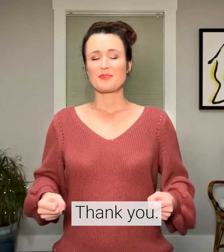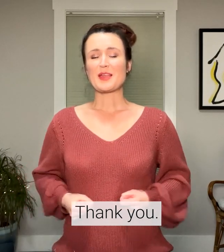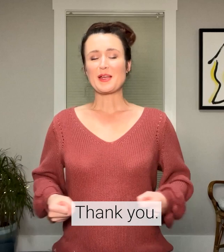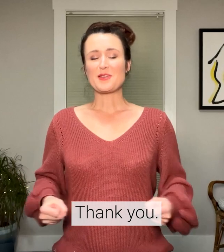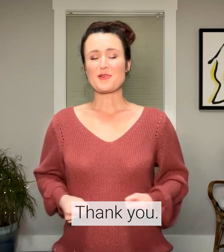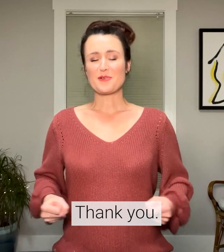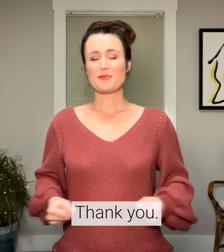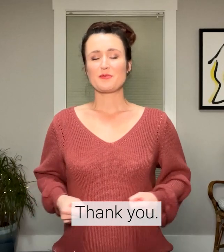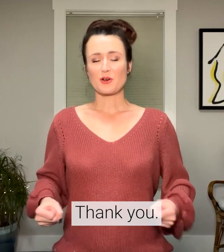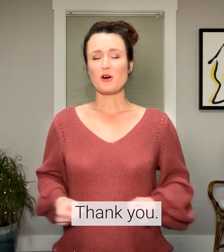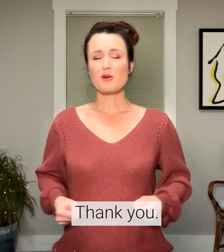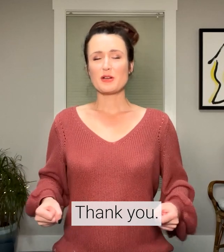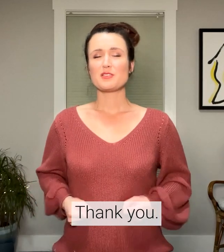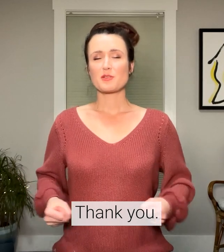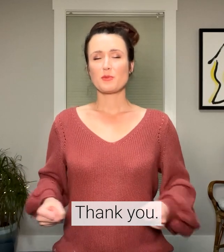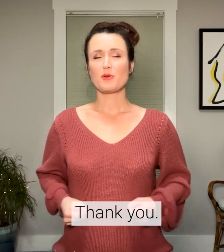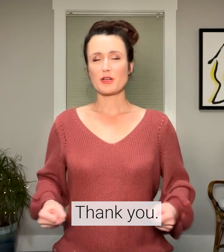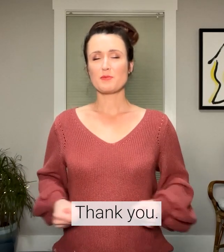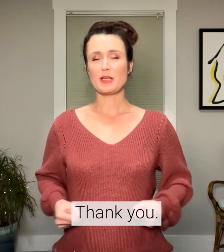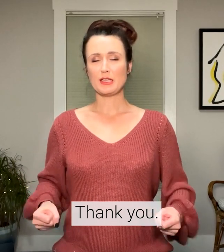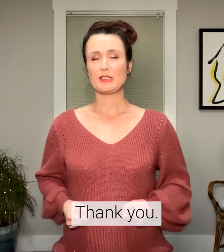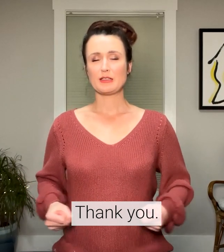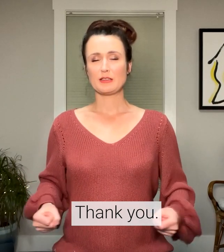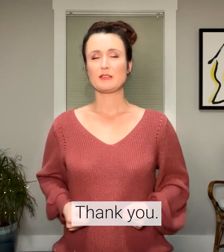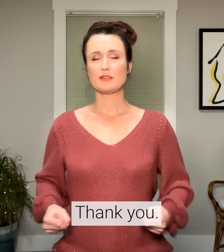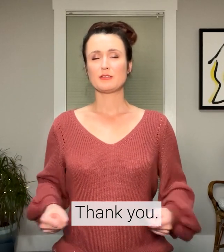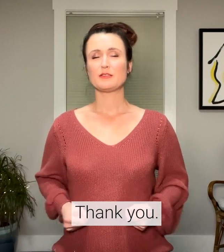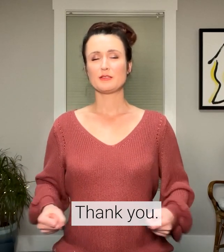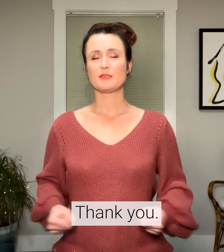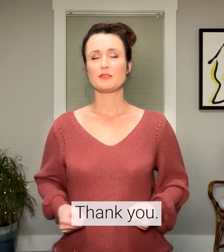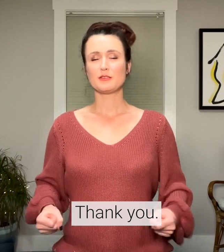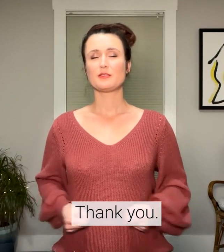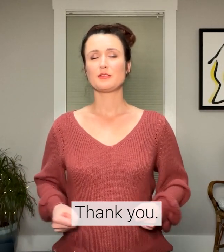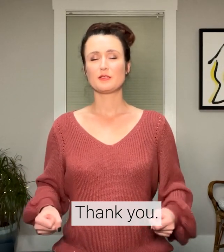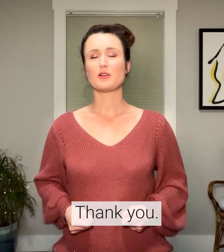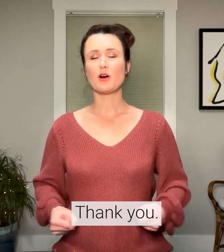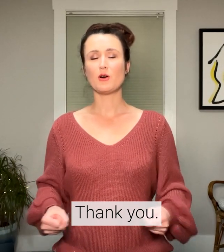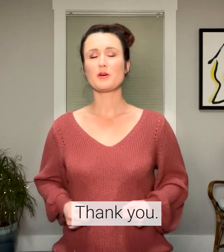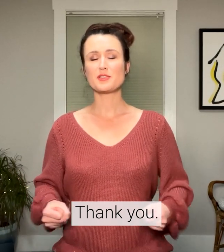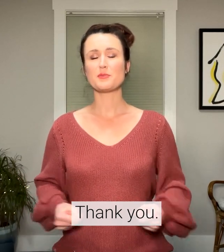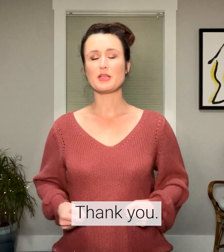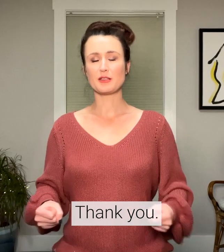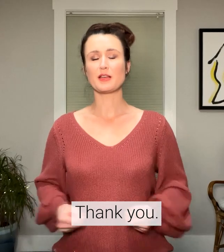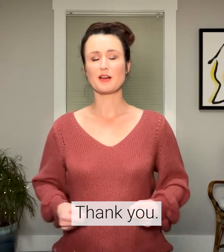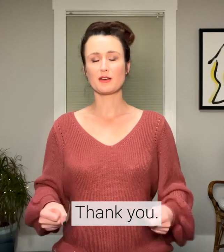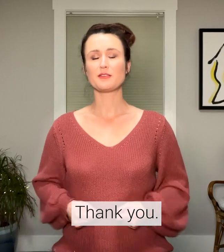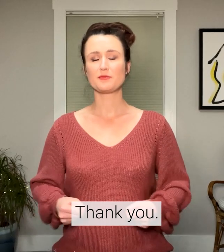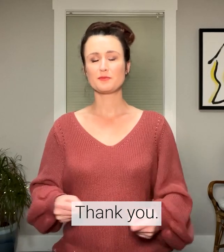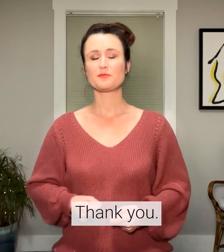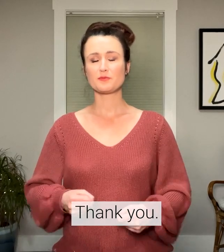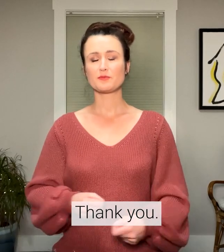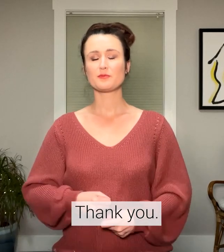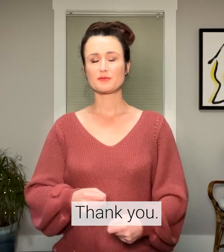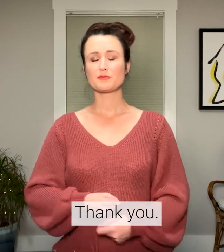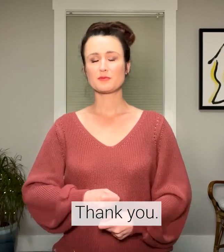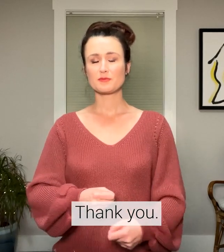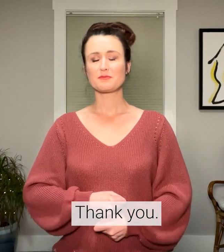Thank you for always supporting me, for always being there.